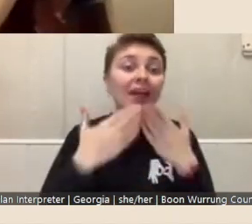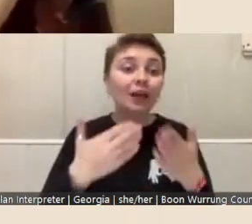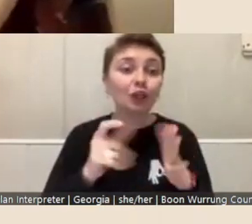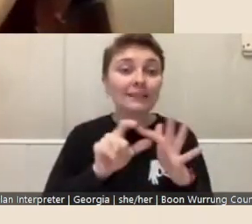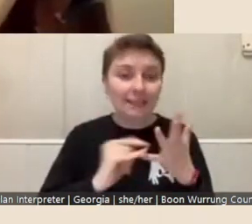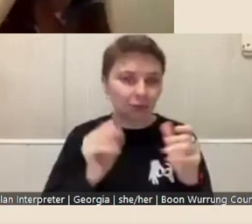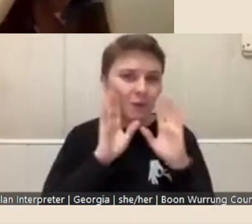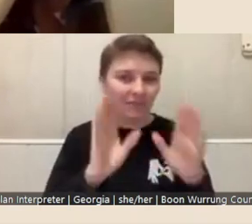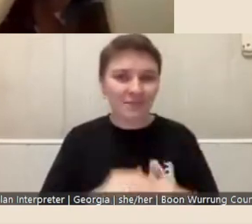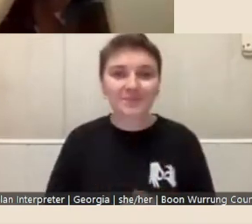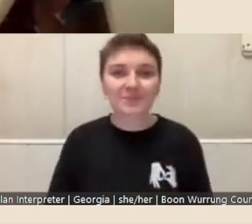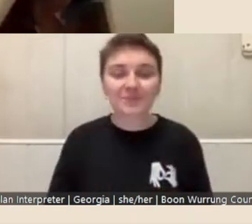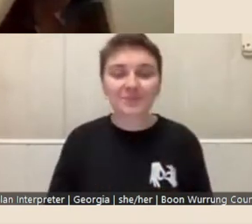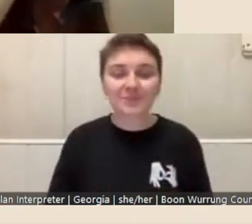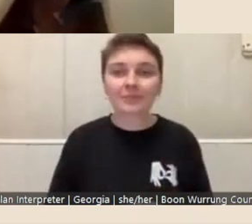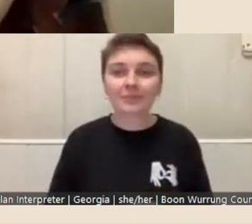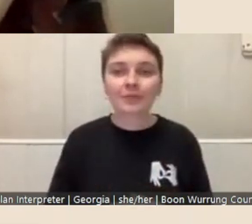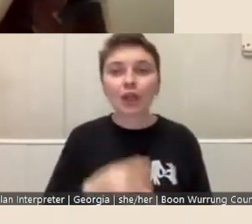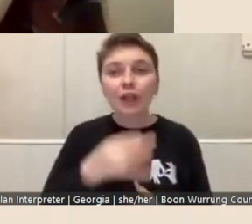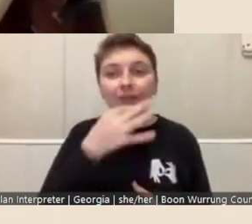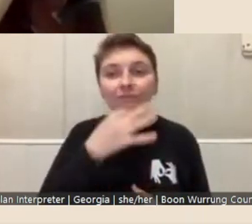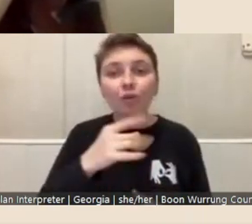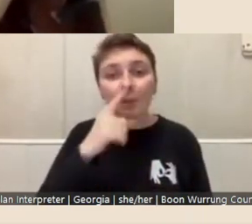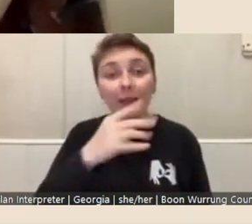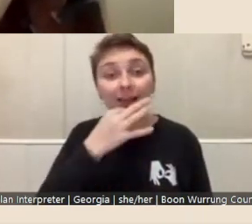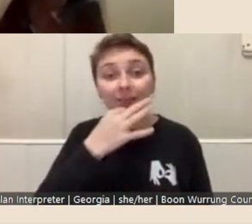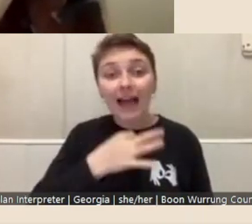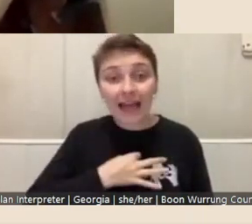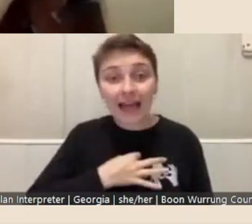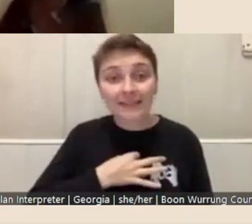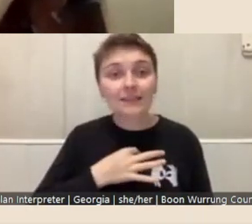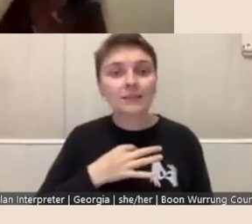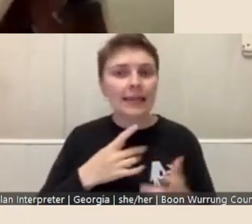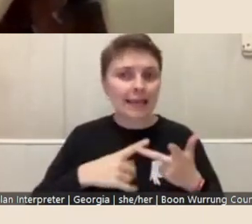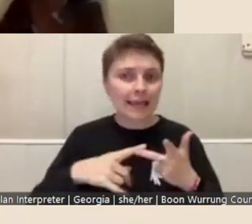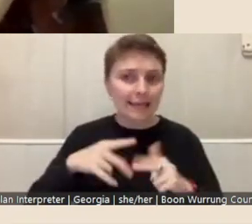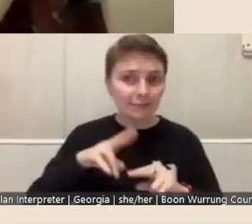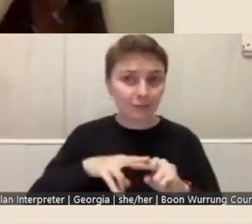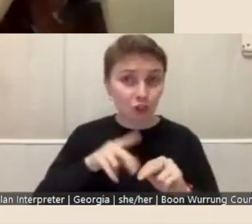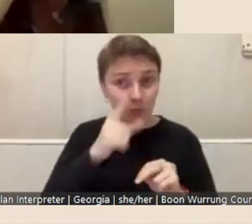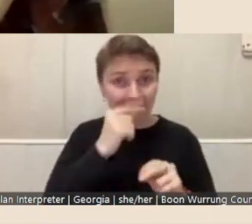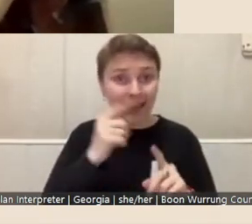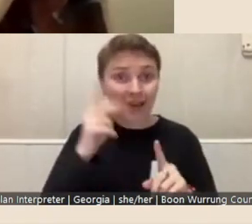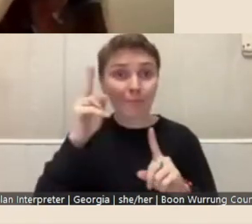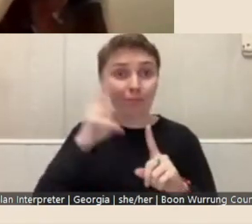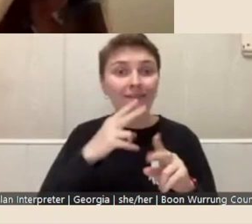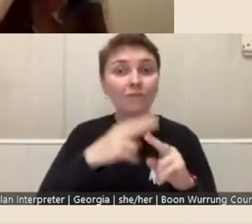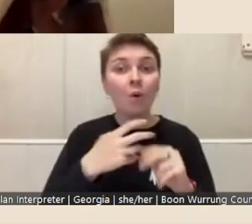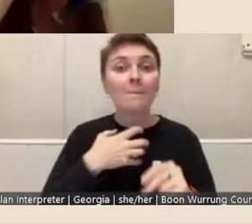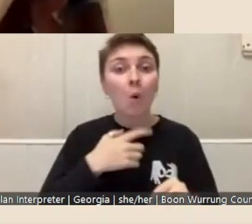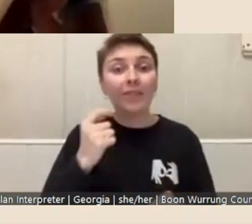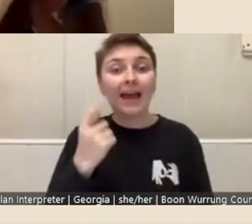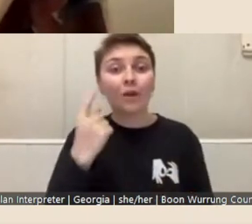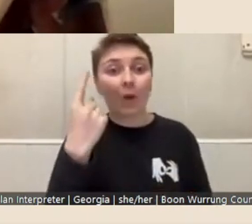A few people have asked whether or not you can apply for more than one fellowship